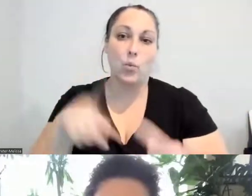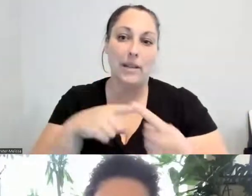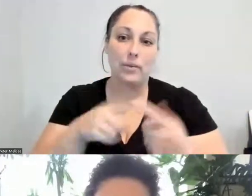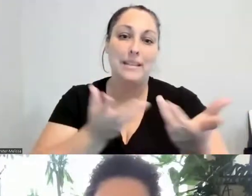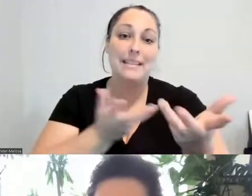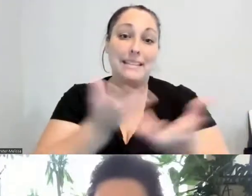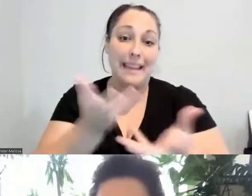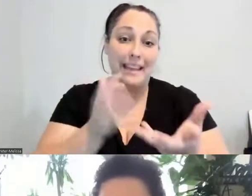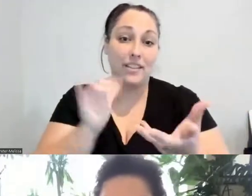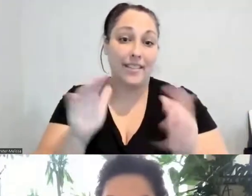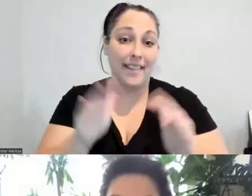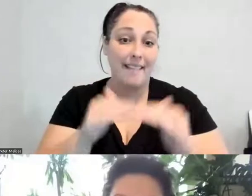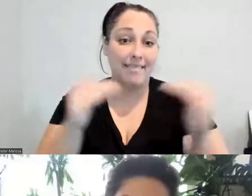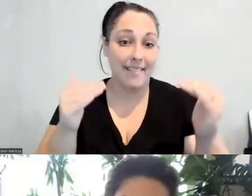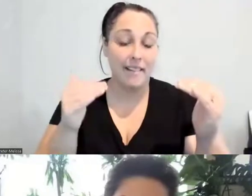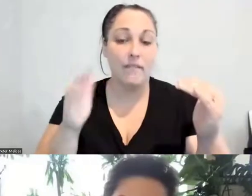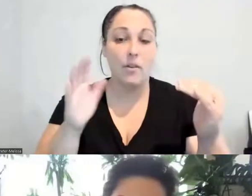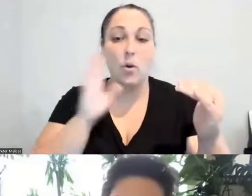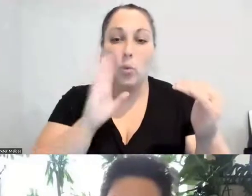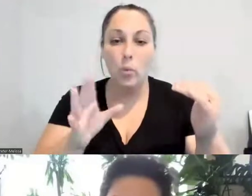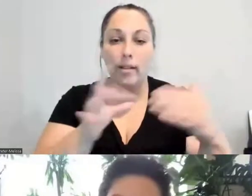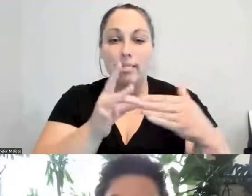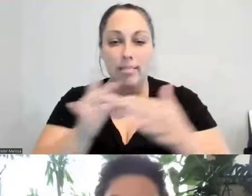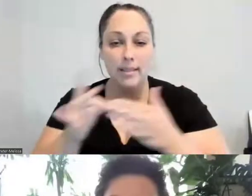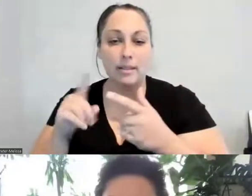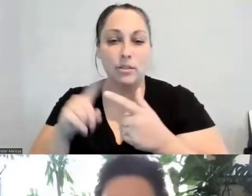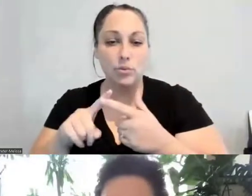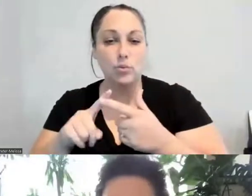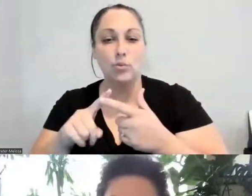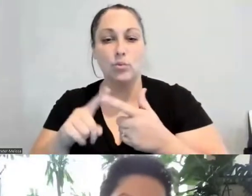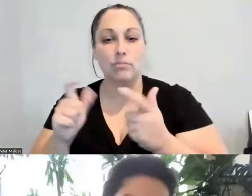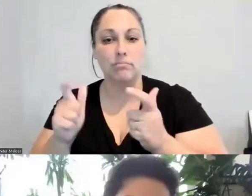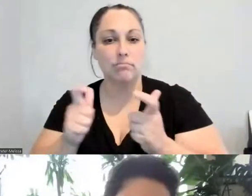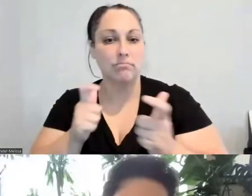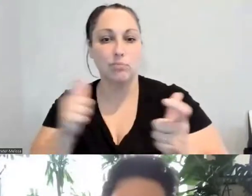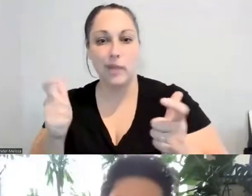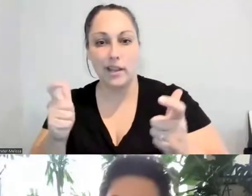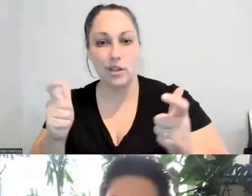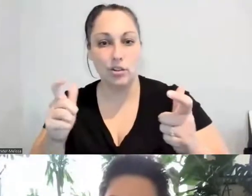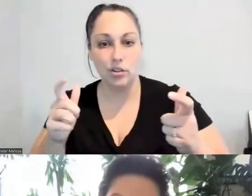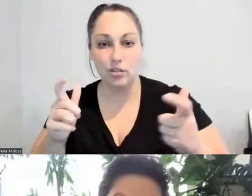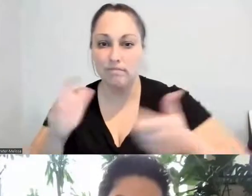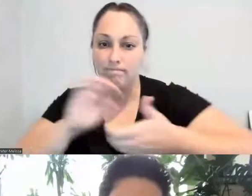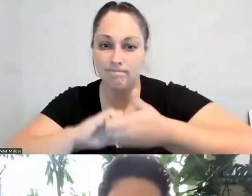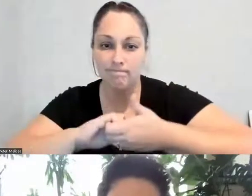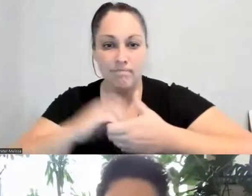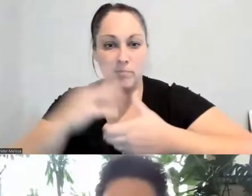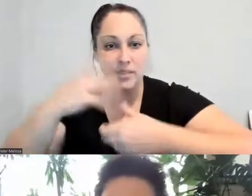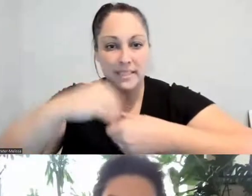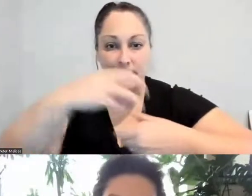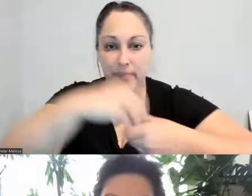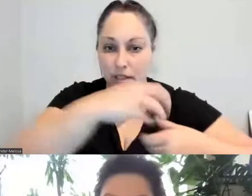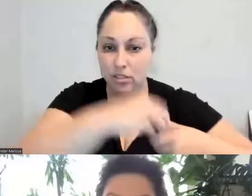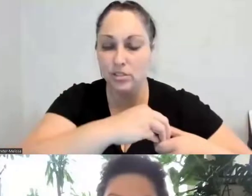that will lead to, you know, more greater associations, but also participations, you know, whether with our organization,